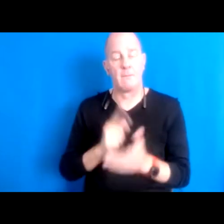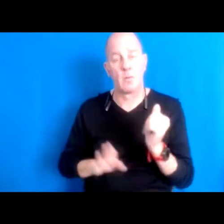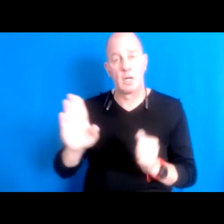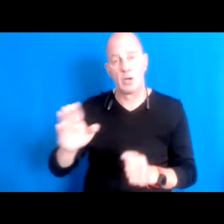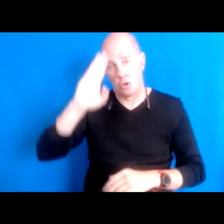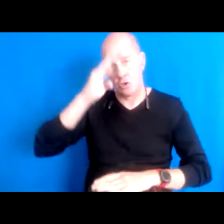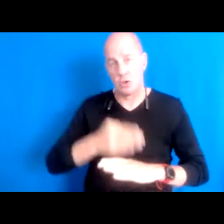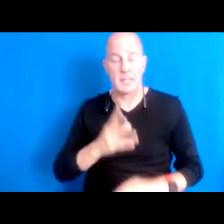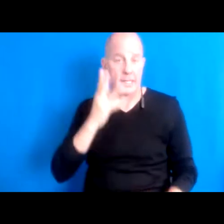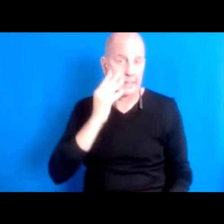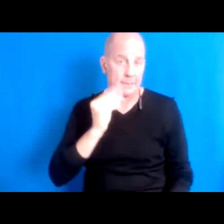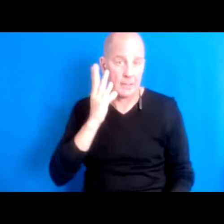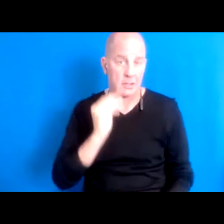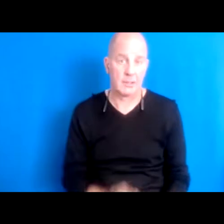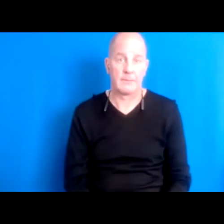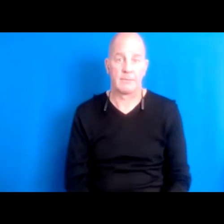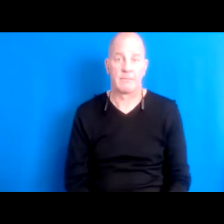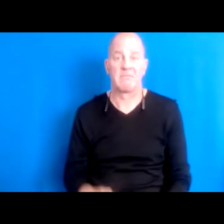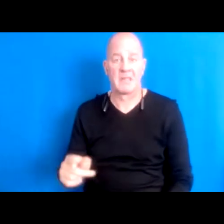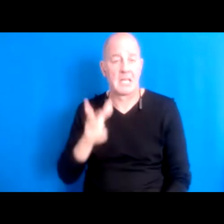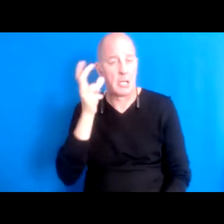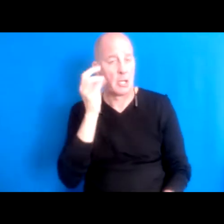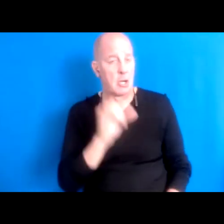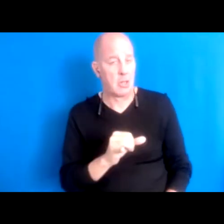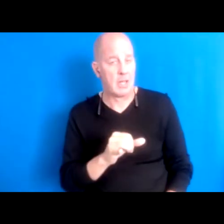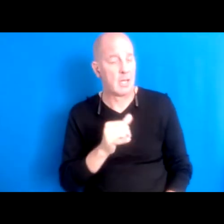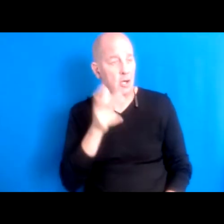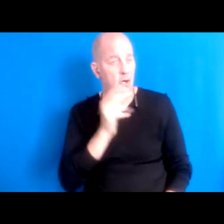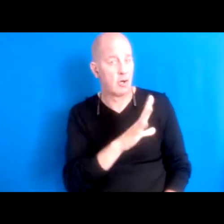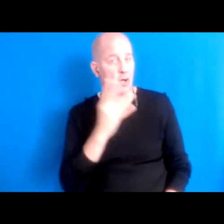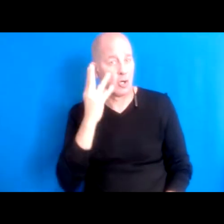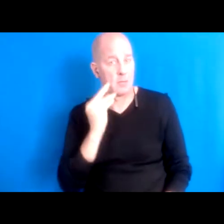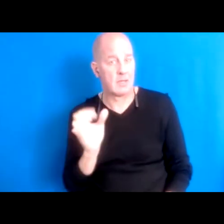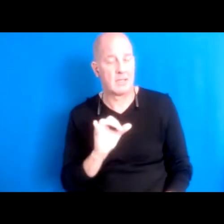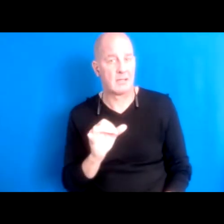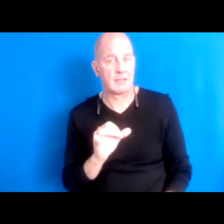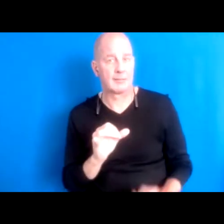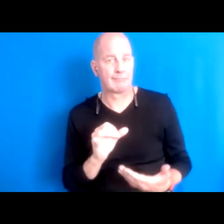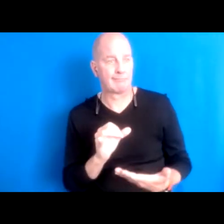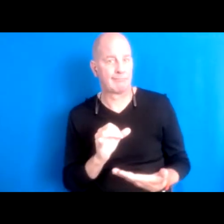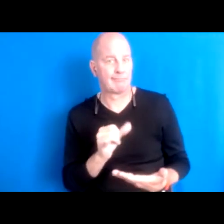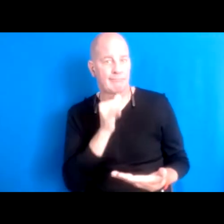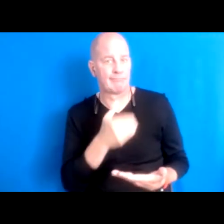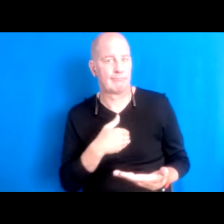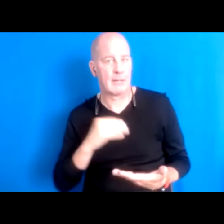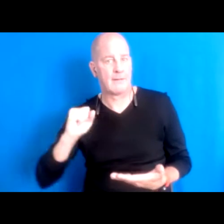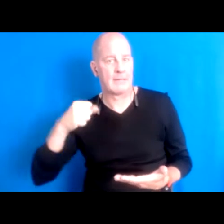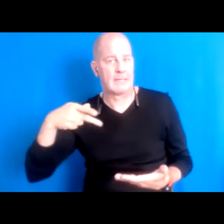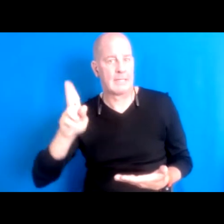16:10:51 And he heard that he heard her experience as not having space for him which he didn't. In that moment, She didn't.